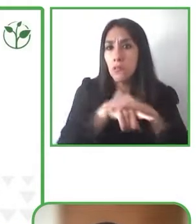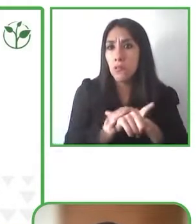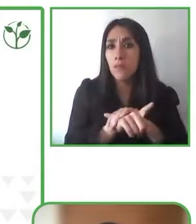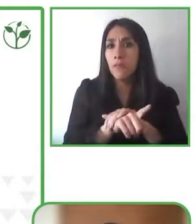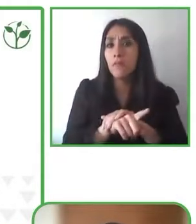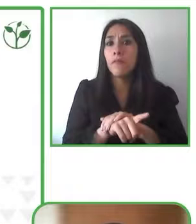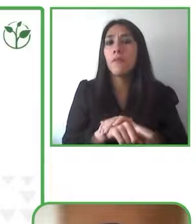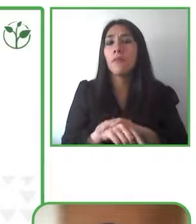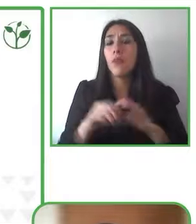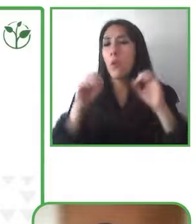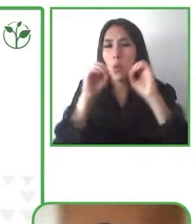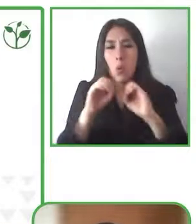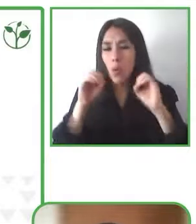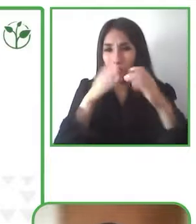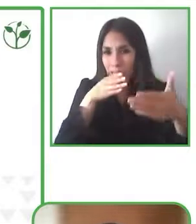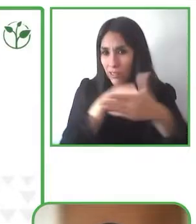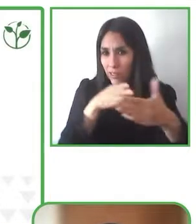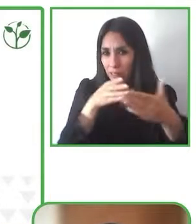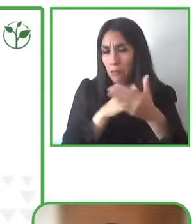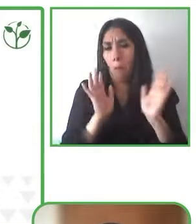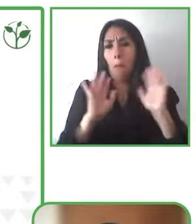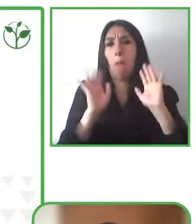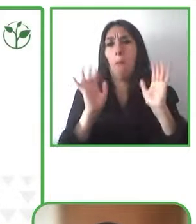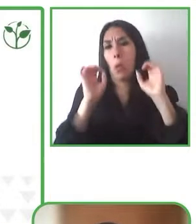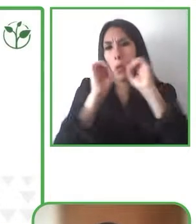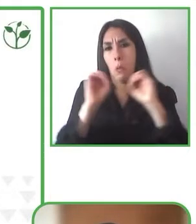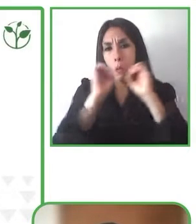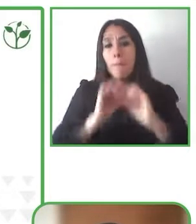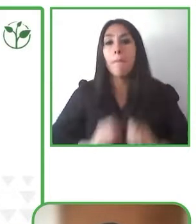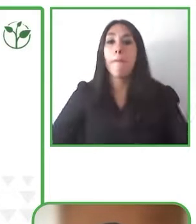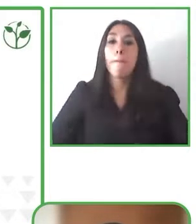without any kind of barrier or limitation something that may sound